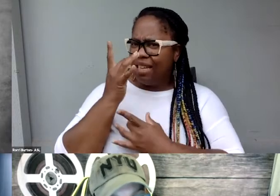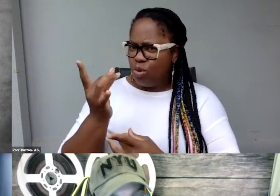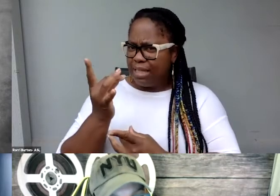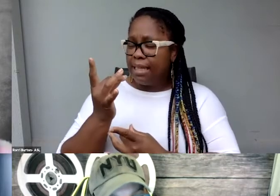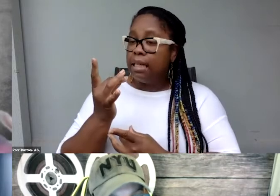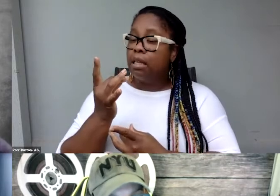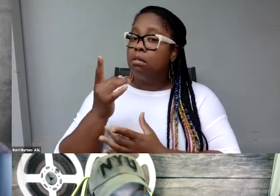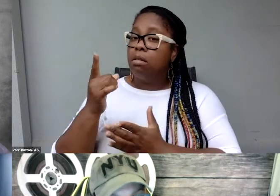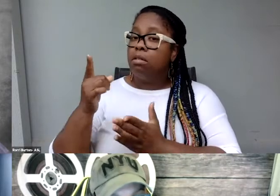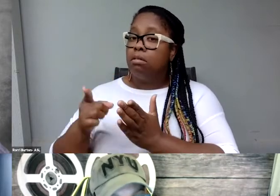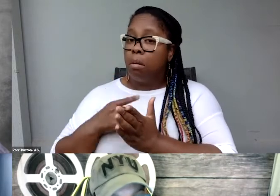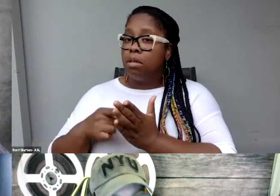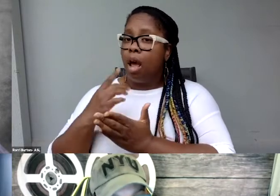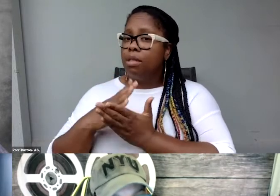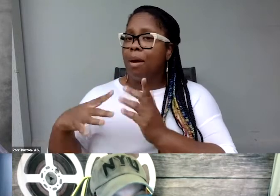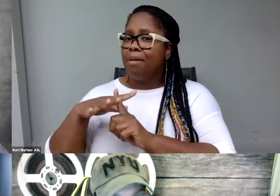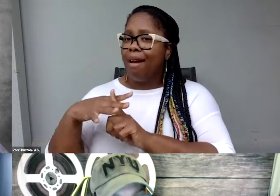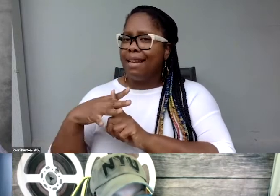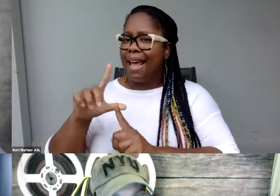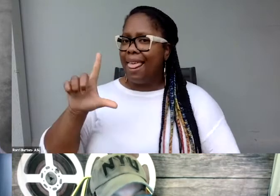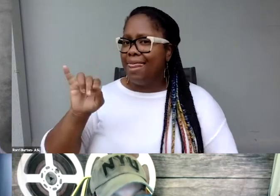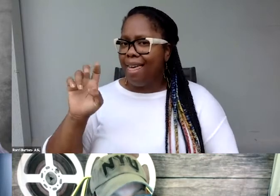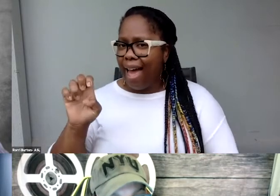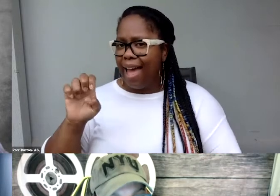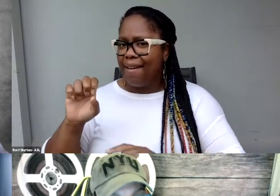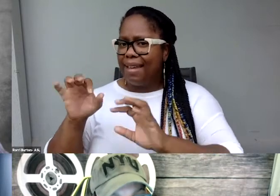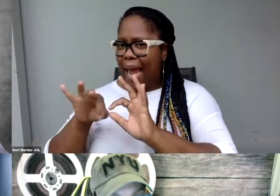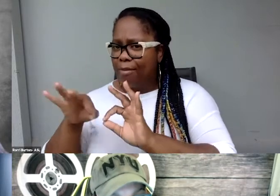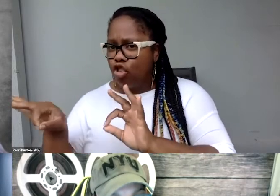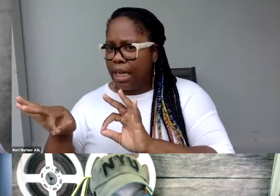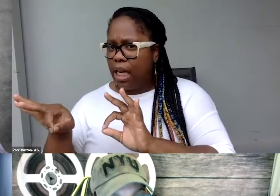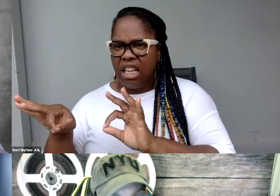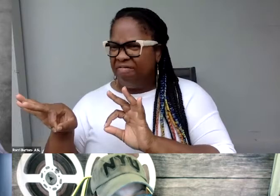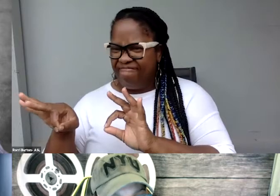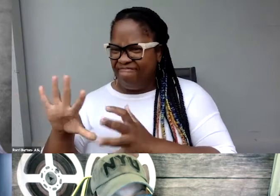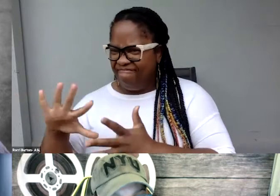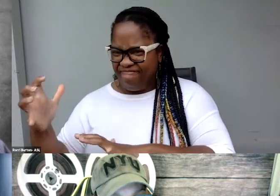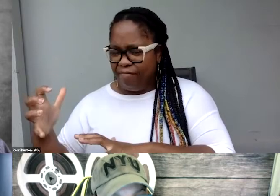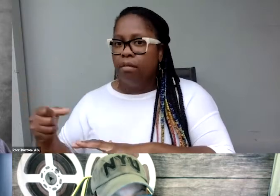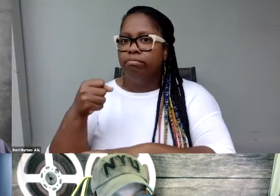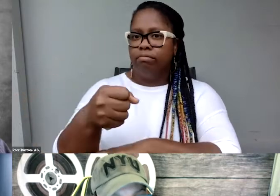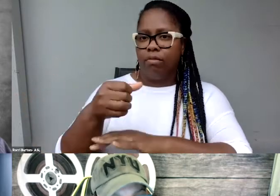especially that live captioning, having an interpreter on hand is a super